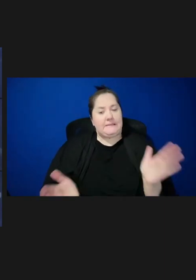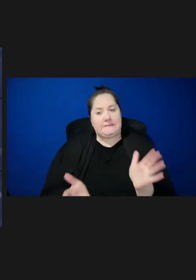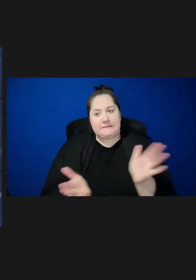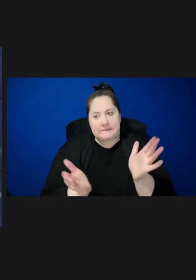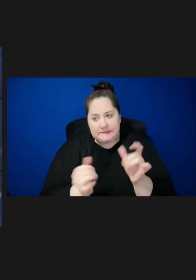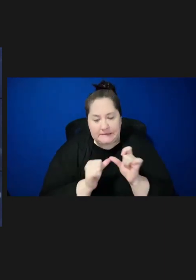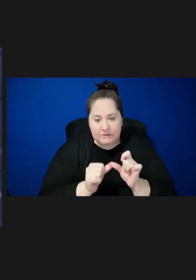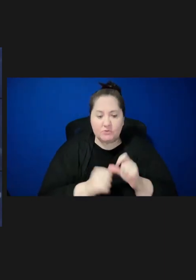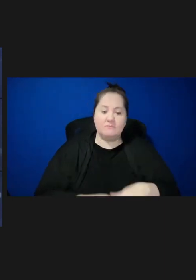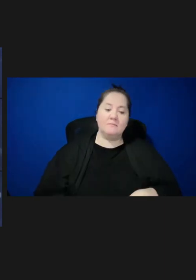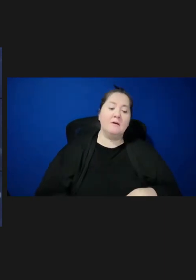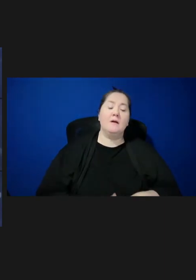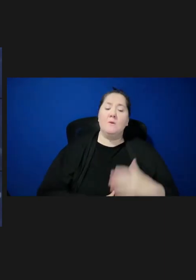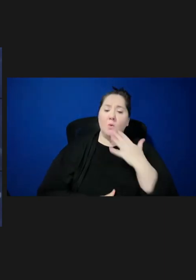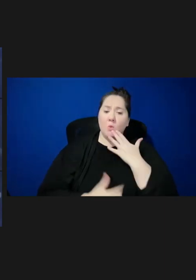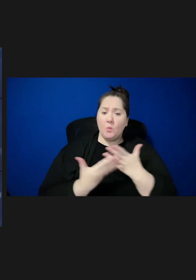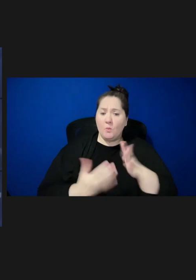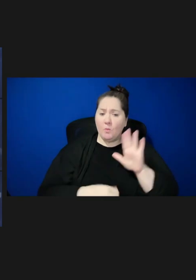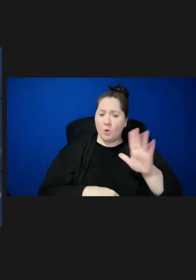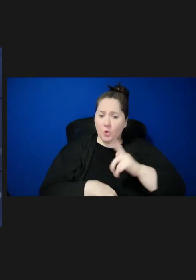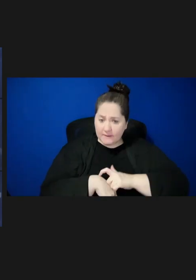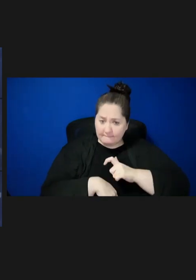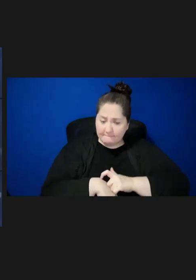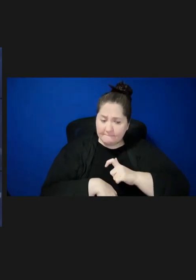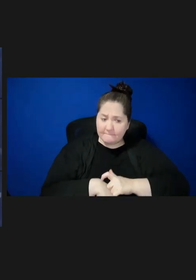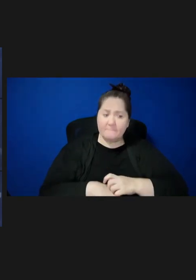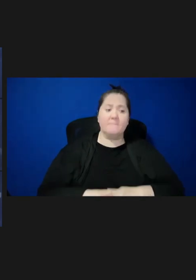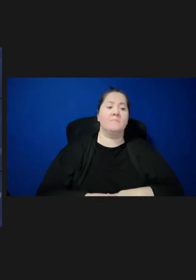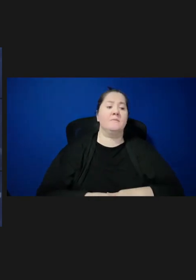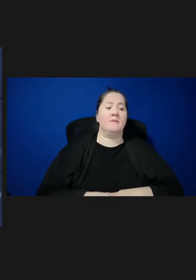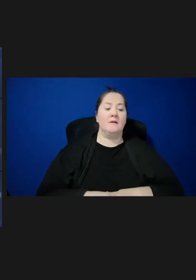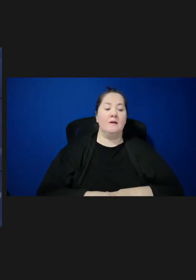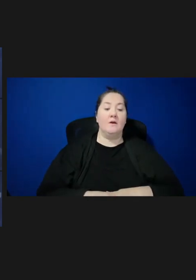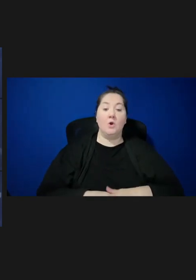Thank you very much for your time today. I want you to know that your expertise is